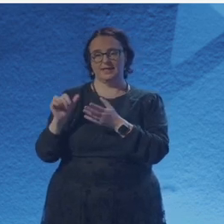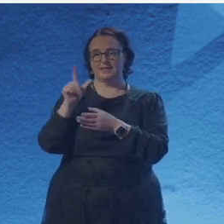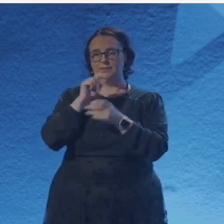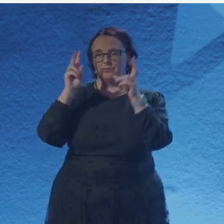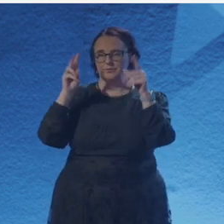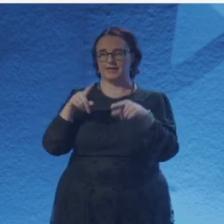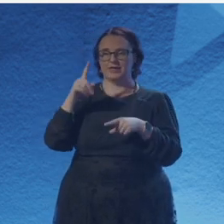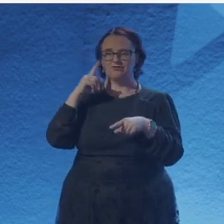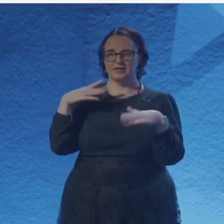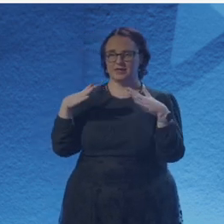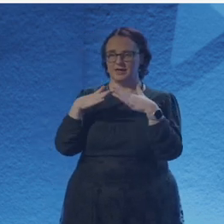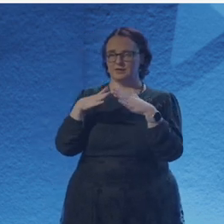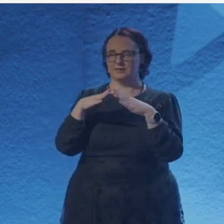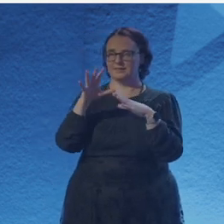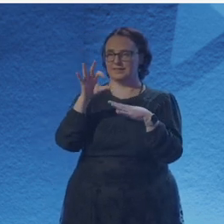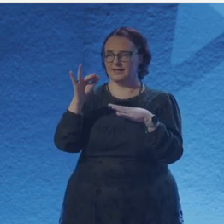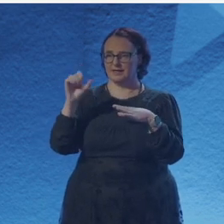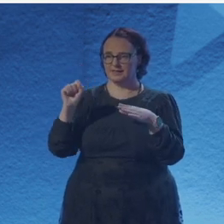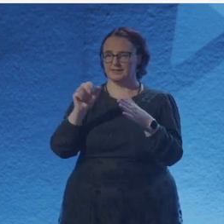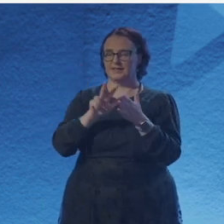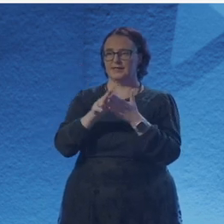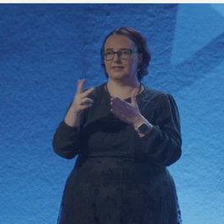that rising levels of CO2 would change the climate.